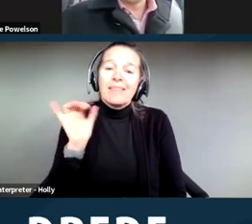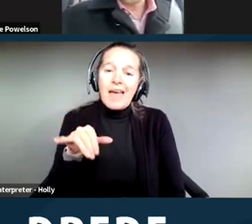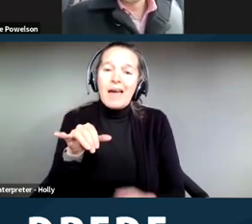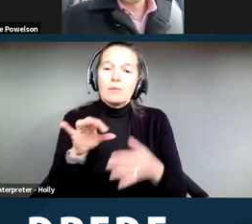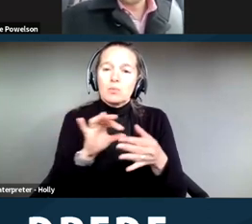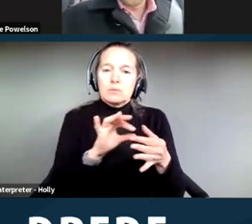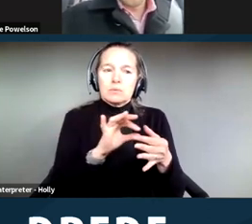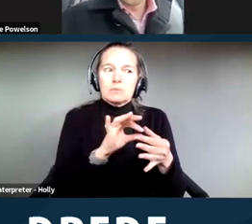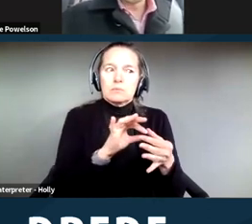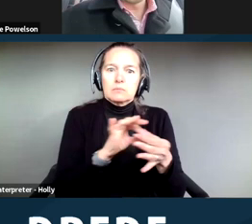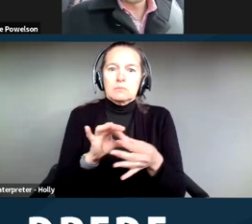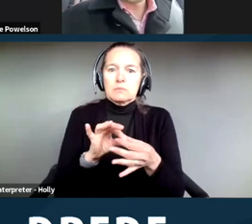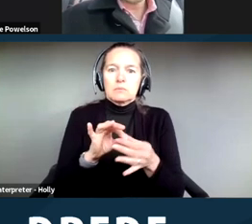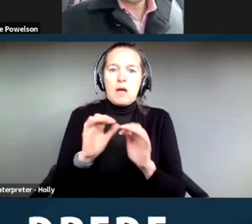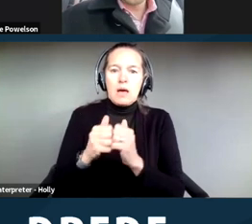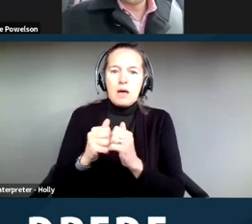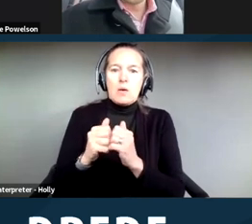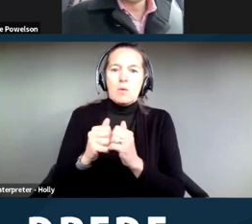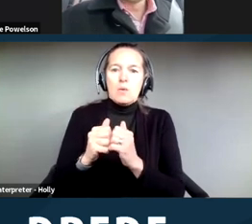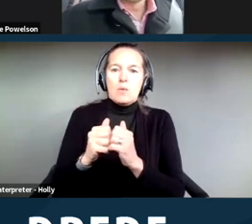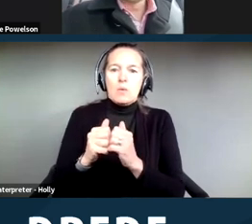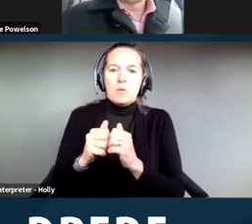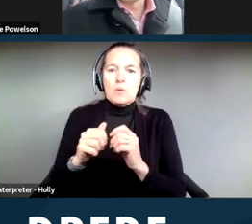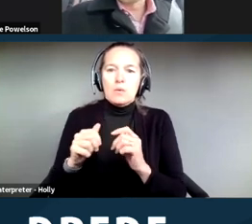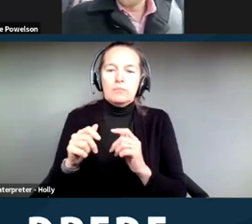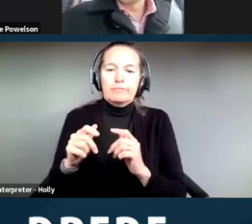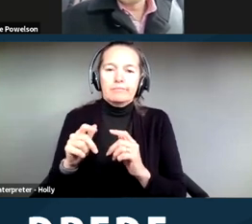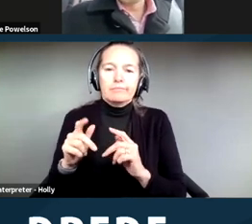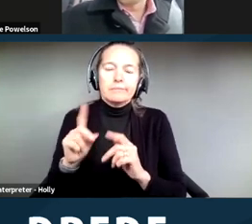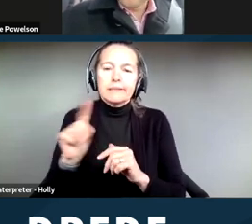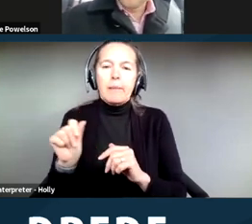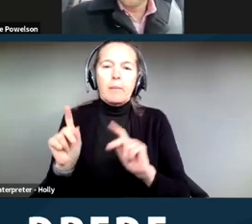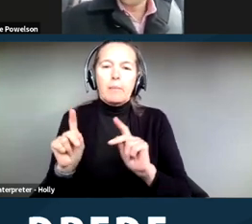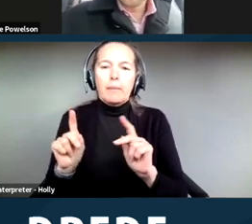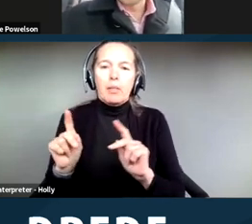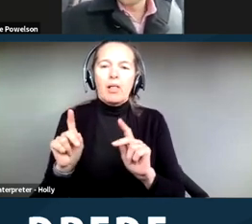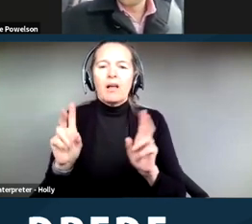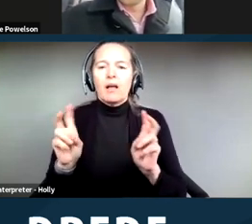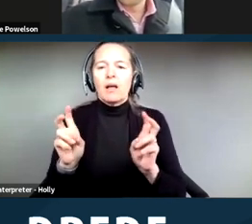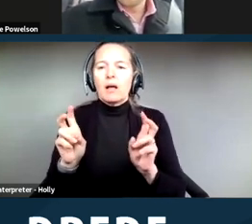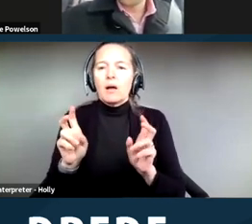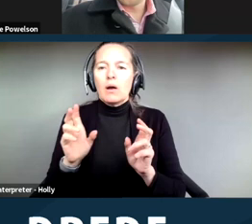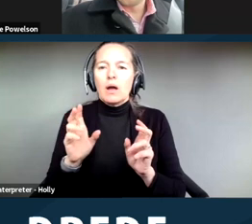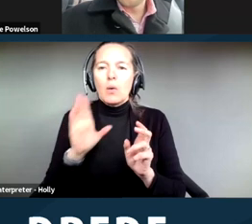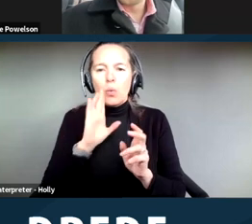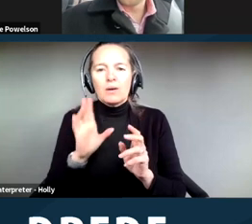affected by ‑‑ were going to cause danger because the strongest state‑created danger